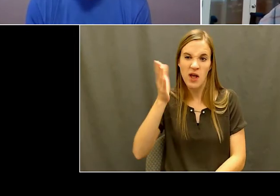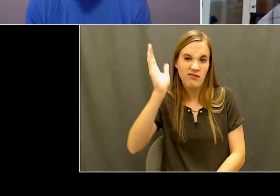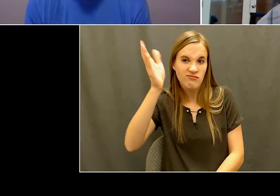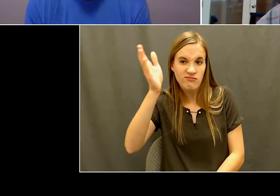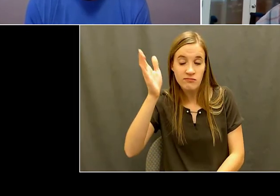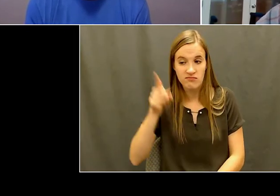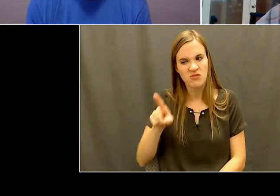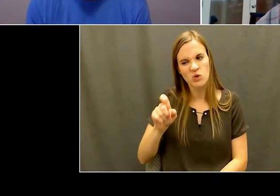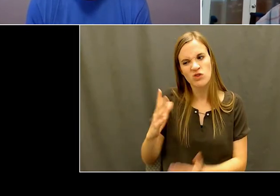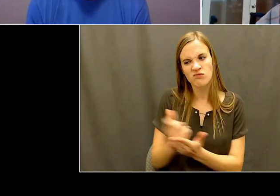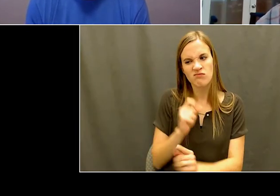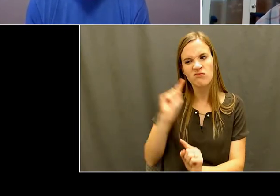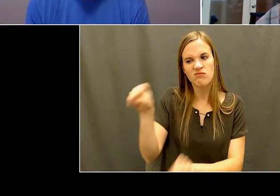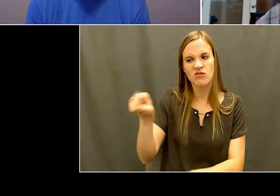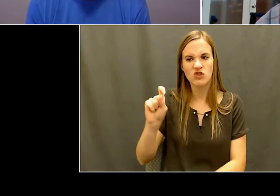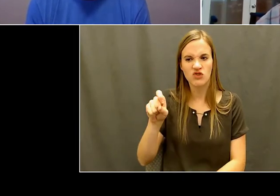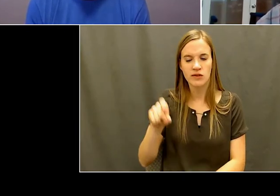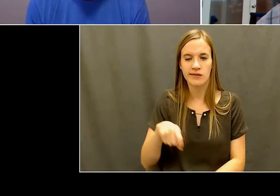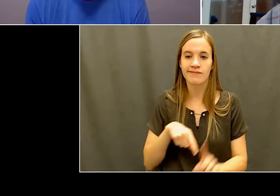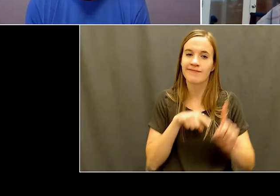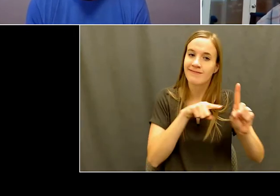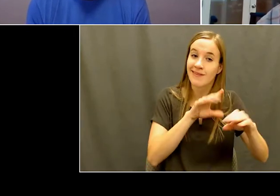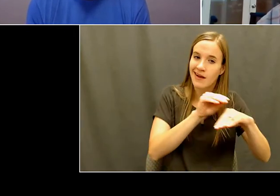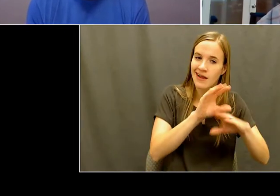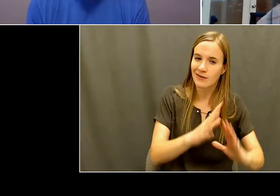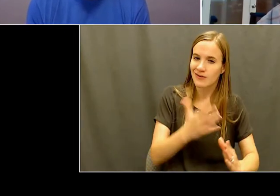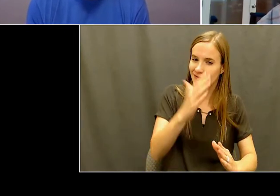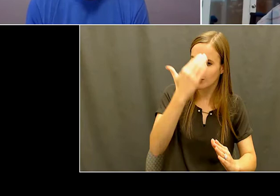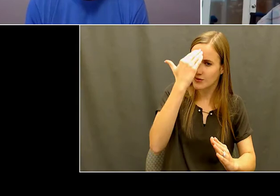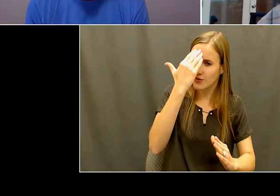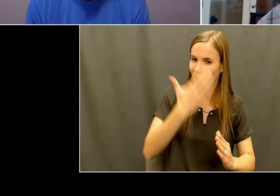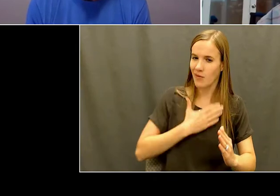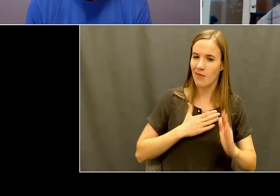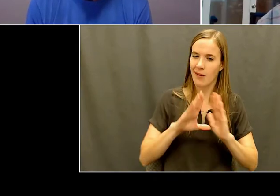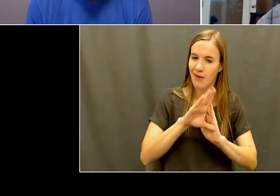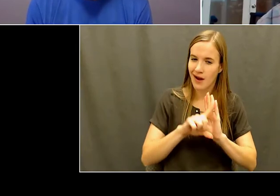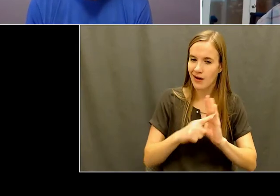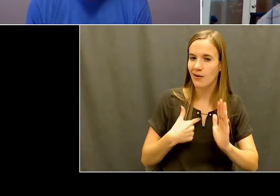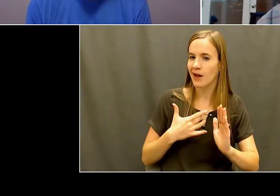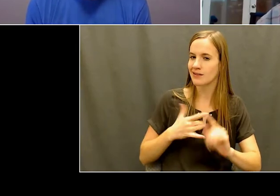backpacking and camping scenario and so. So I did and